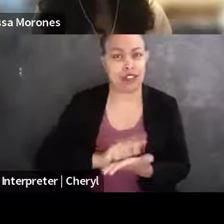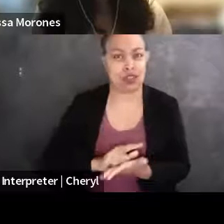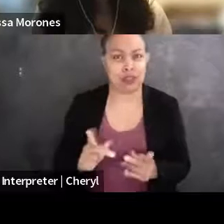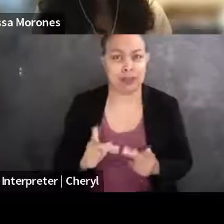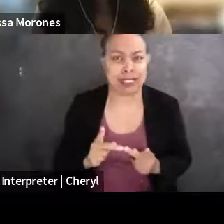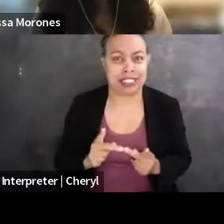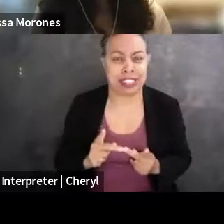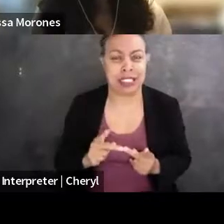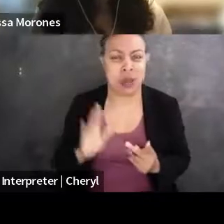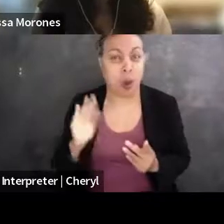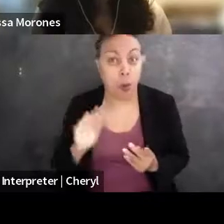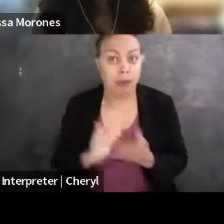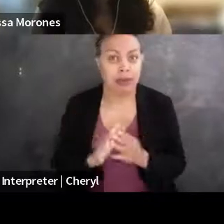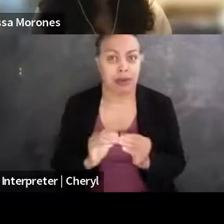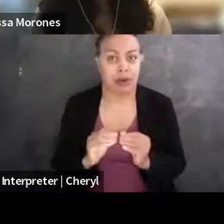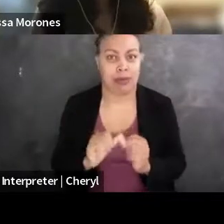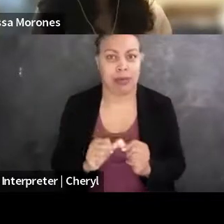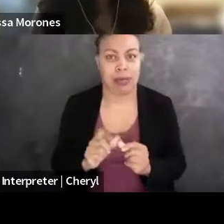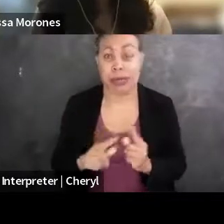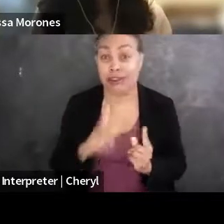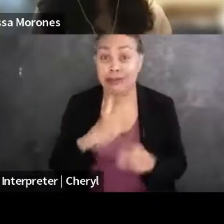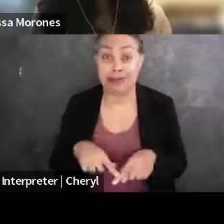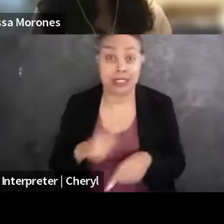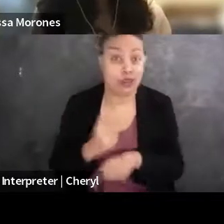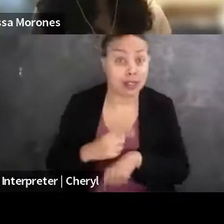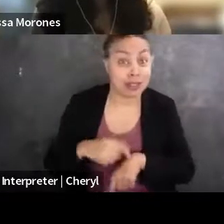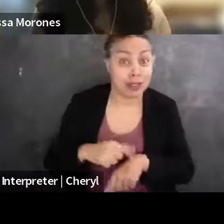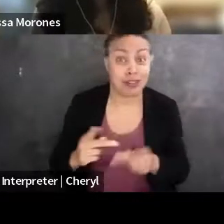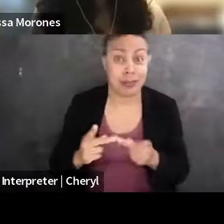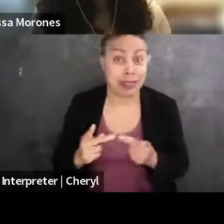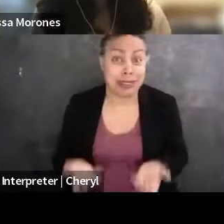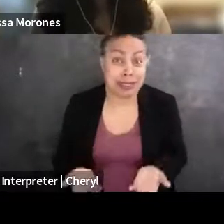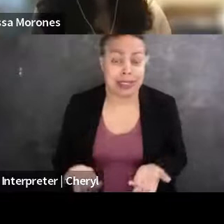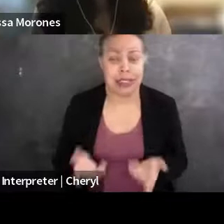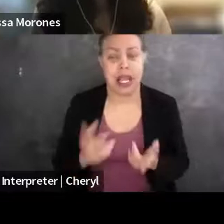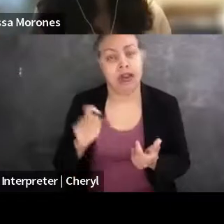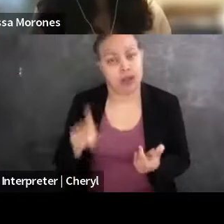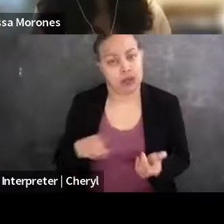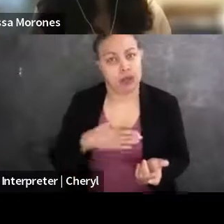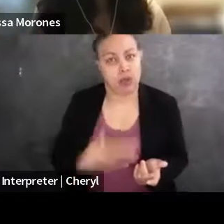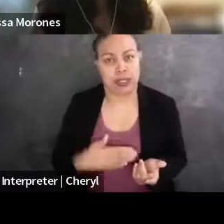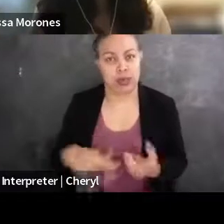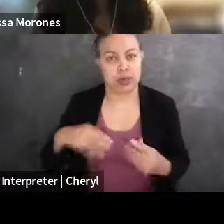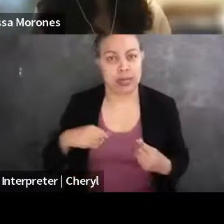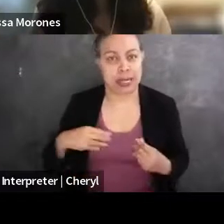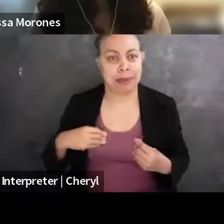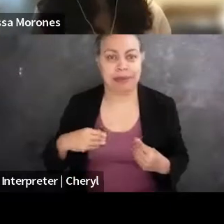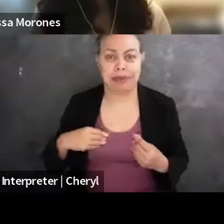a lot of that is just being right time, right place and being willing to accept I think a lot of like fluctuation in your personal life